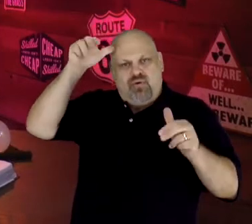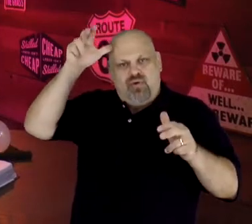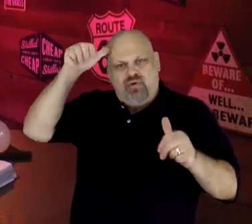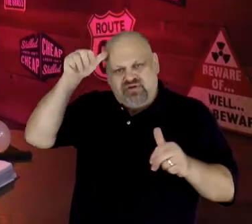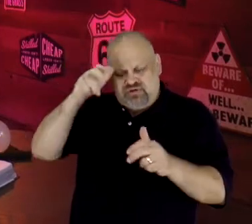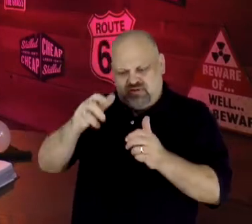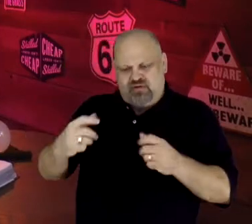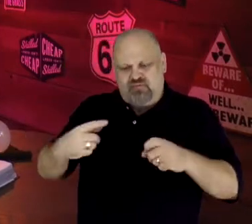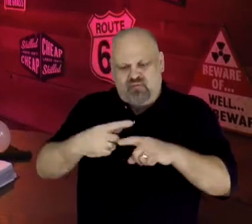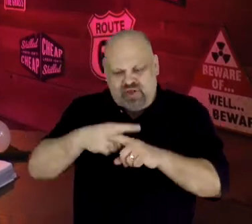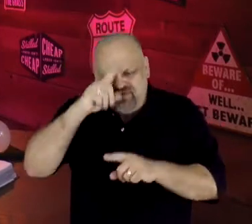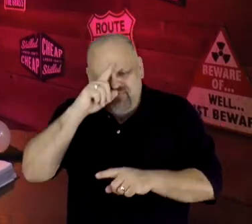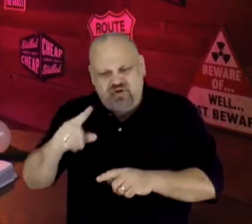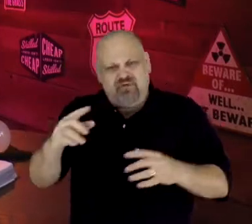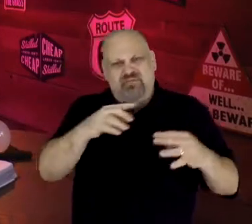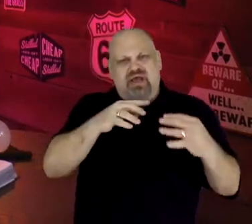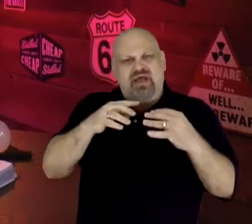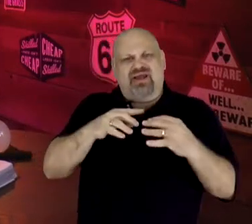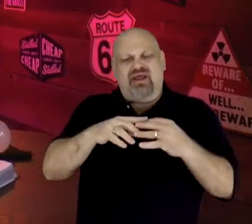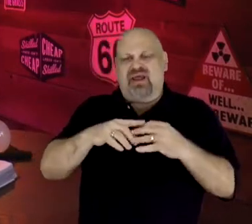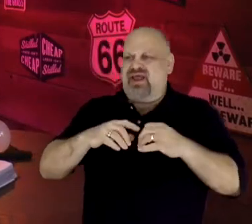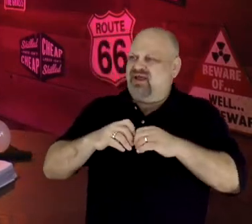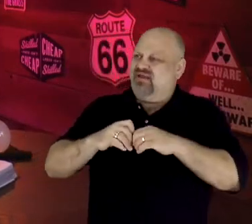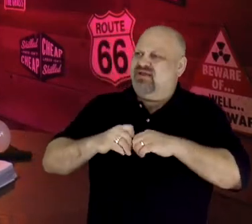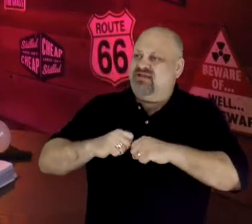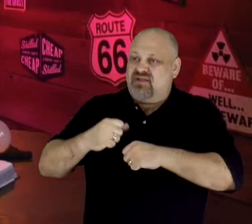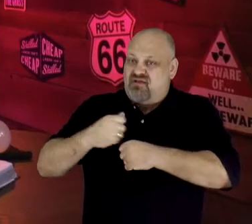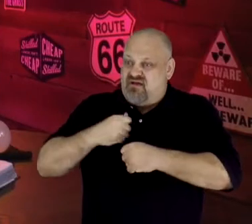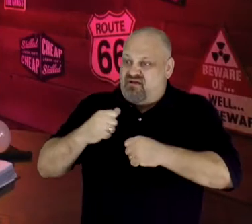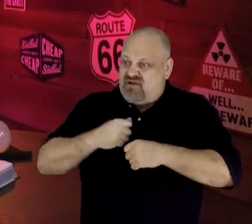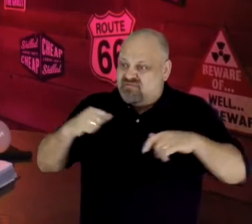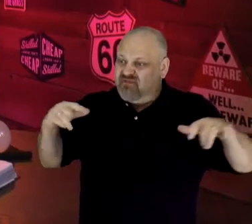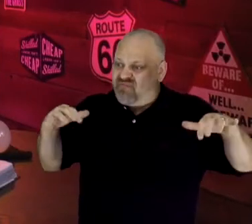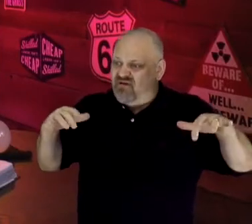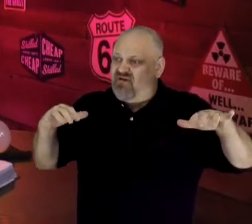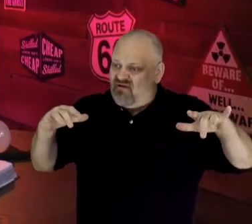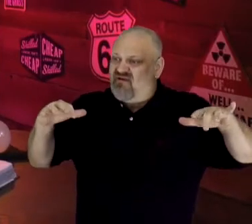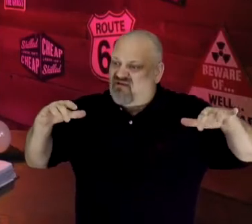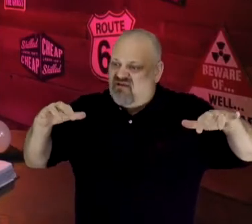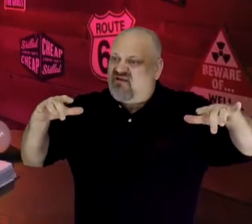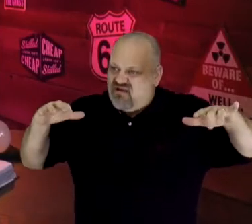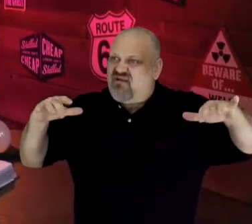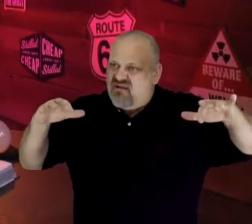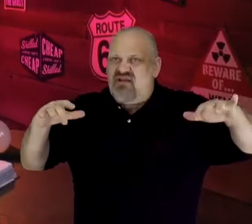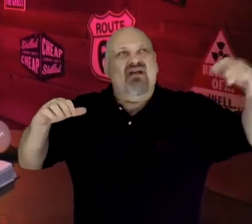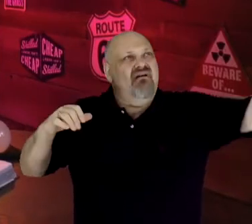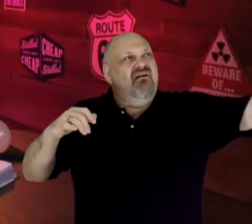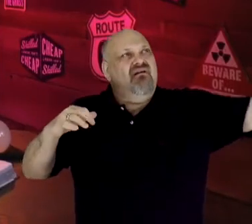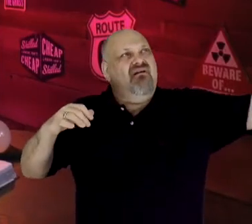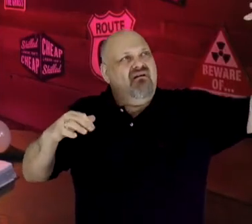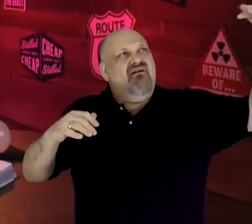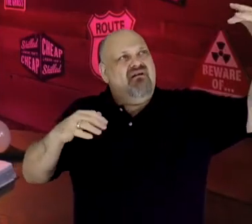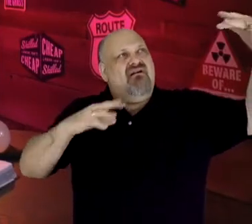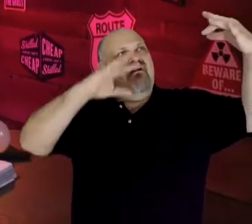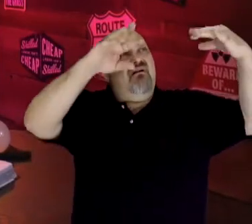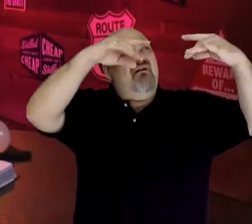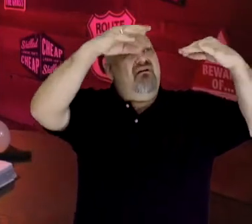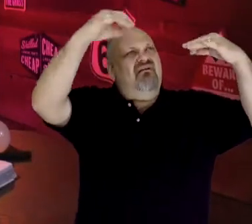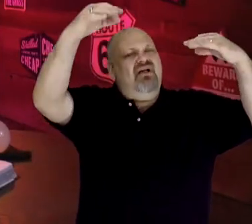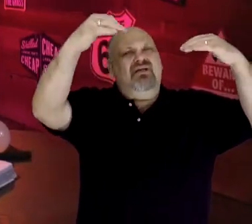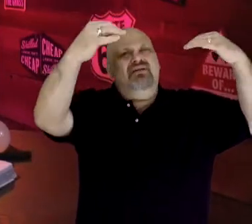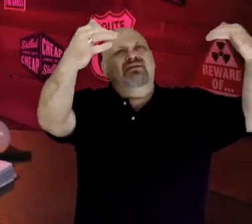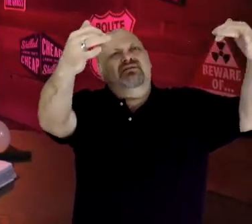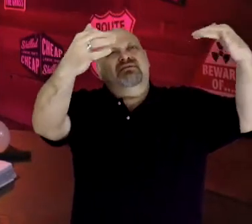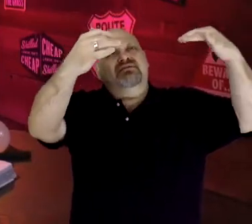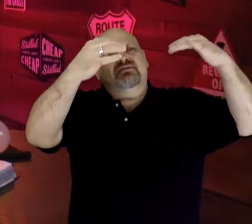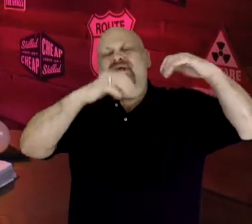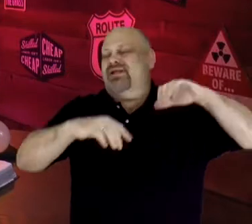of advancing armies growing louder and louder over the horizon? The people of God were terrified